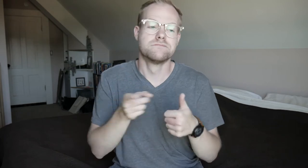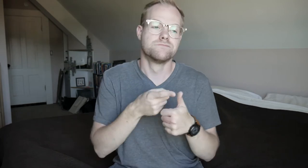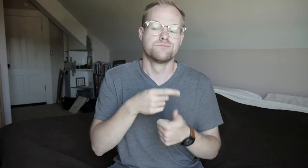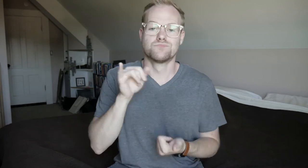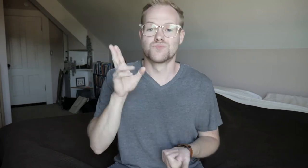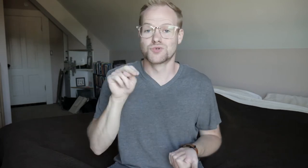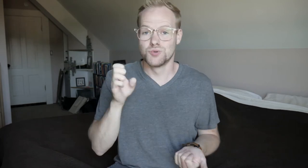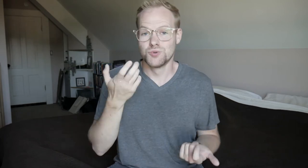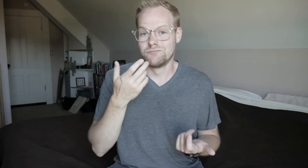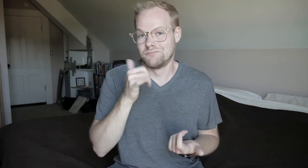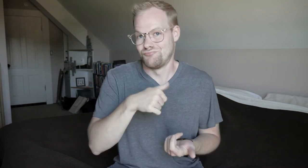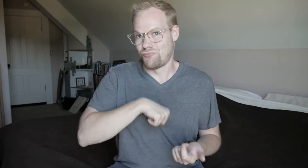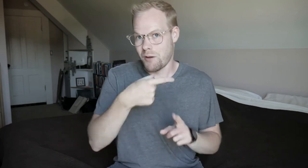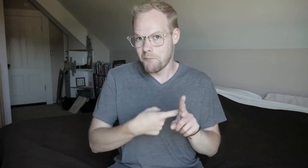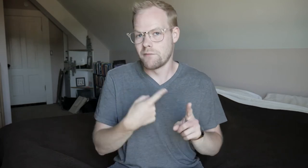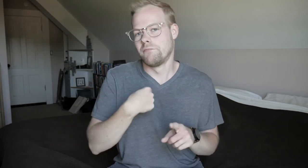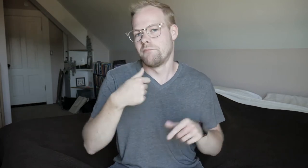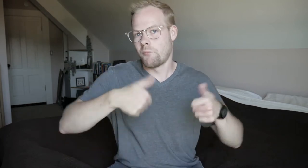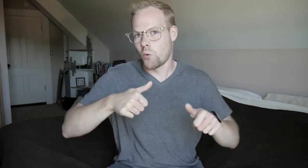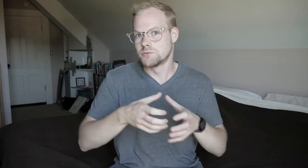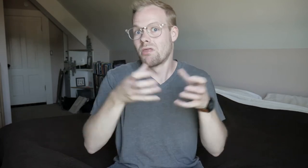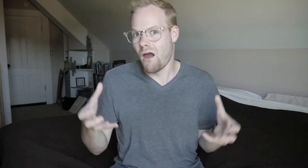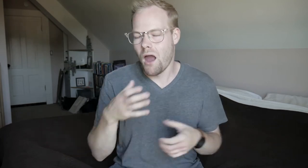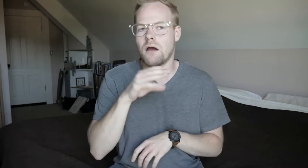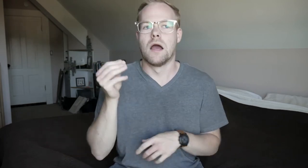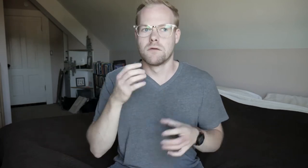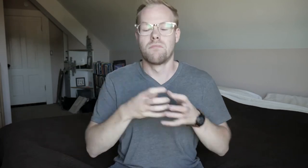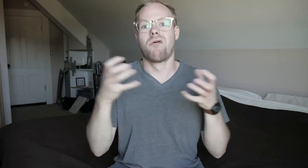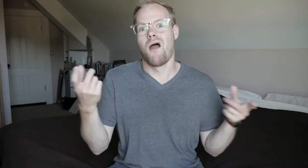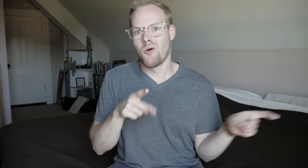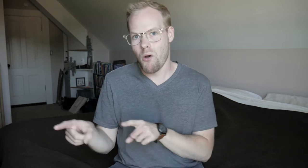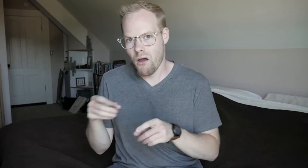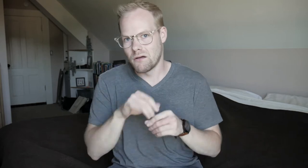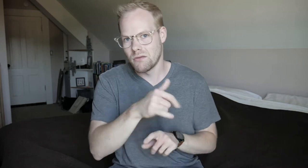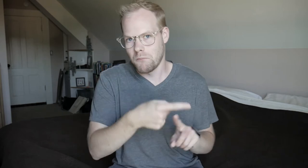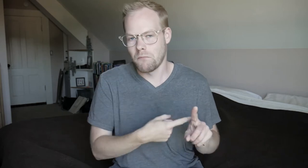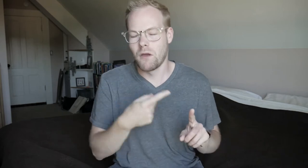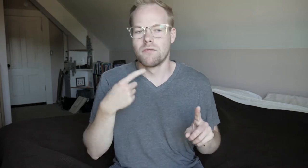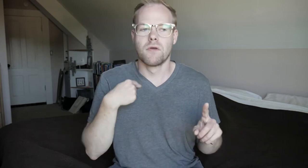First, June was Pride month, and I posted a lot. And there was a lot going on in that month.